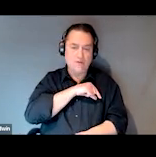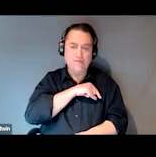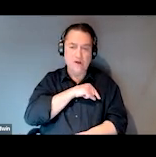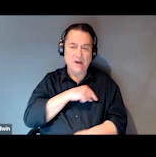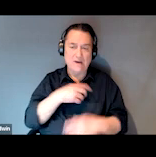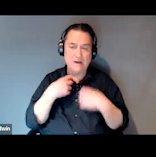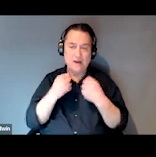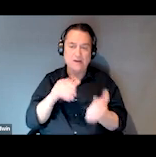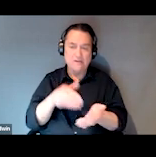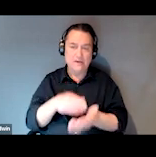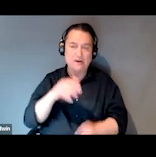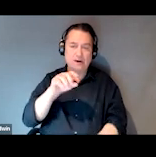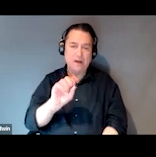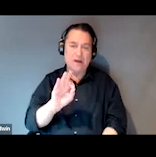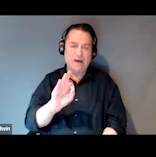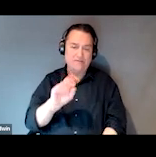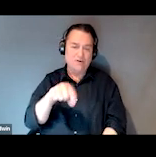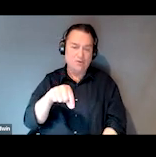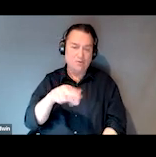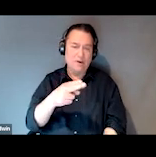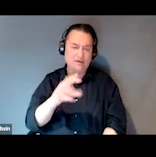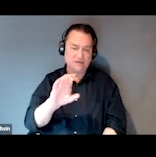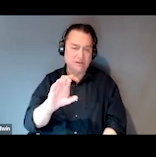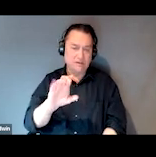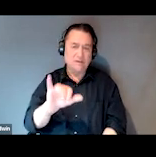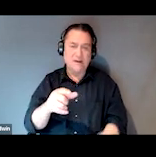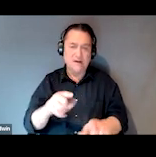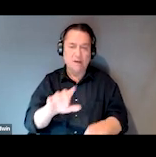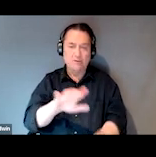as we refer to it, and that happened around 2011